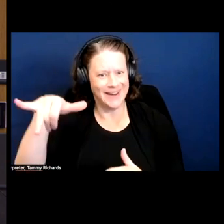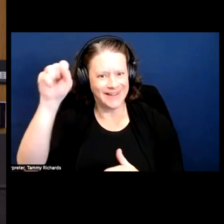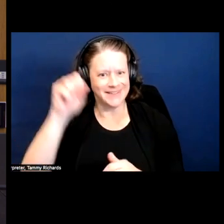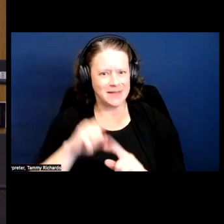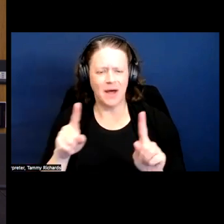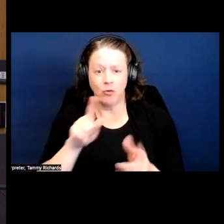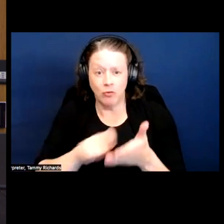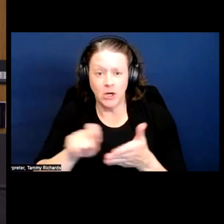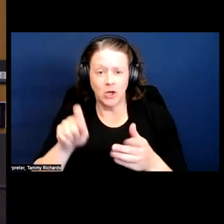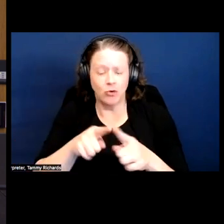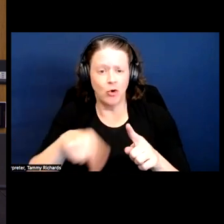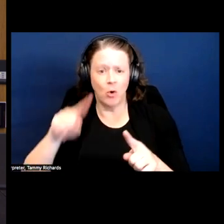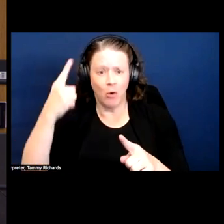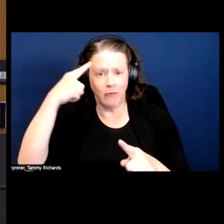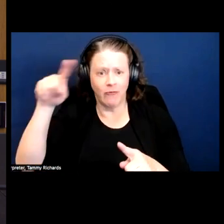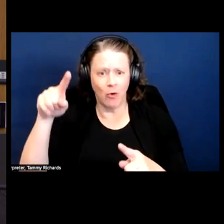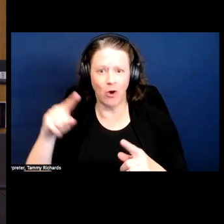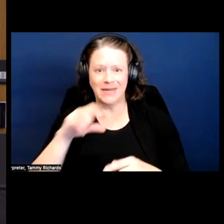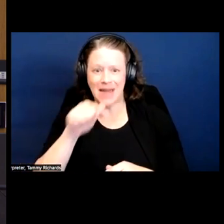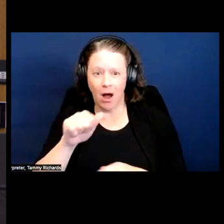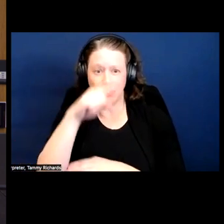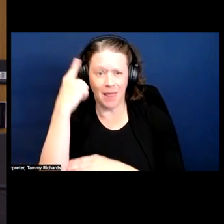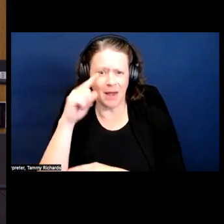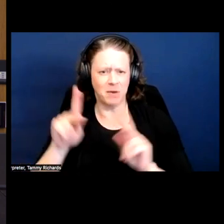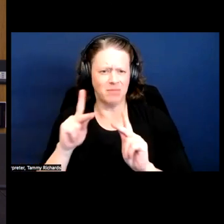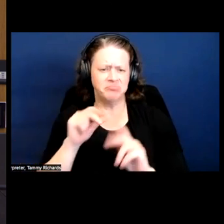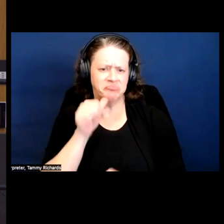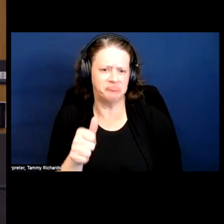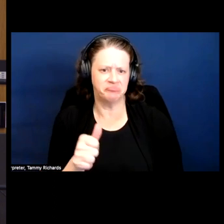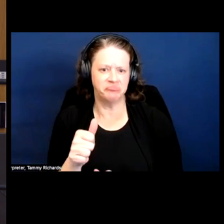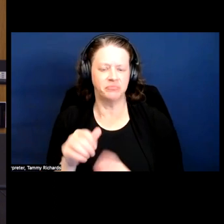But it is not written to or for non-black people.